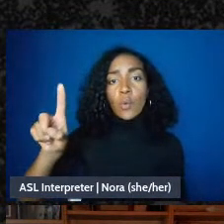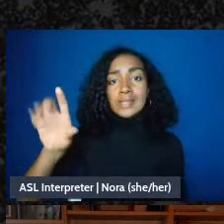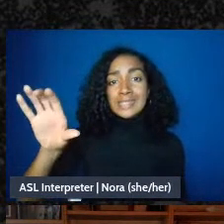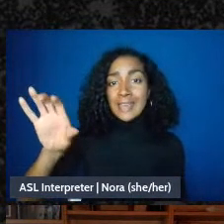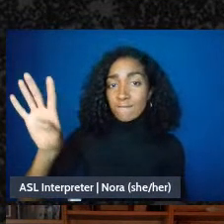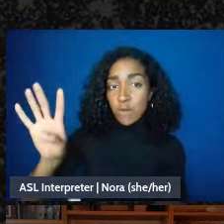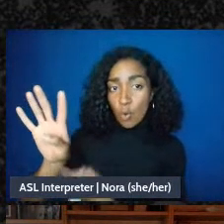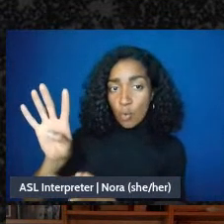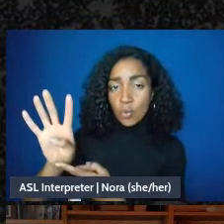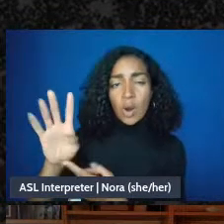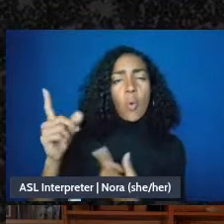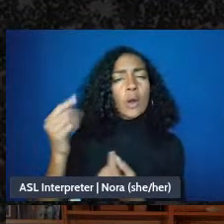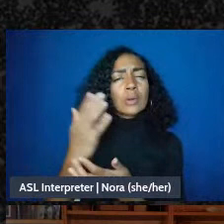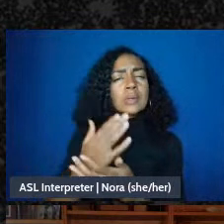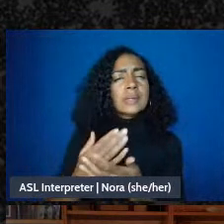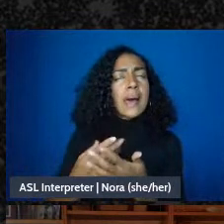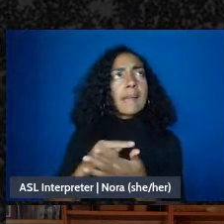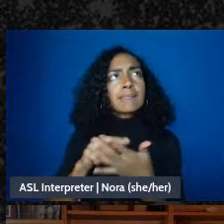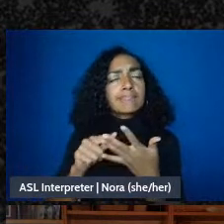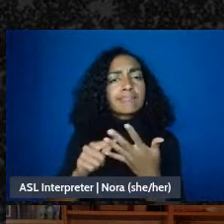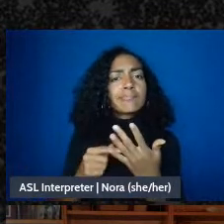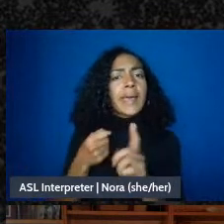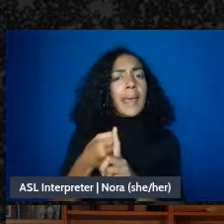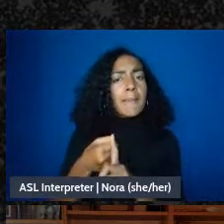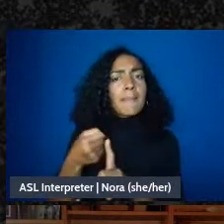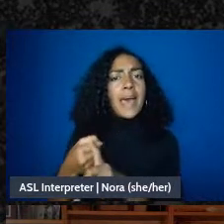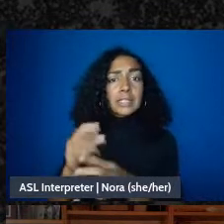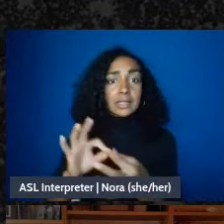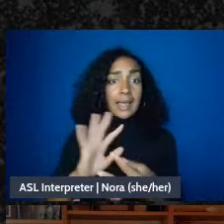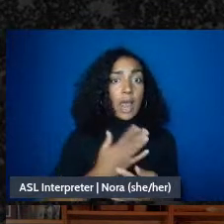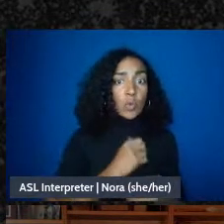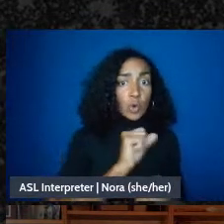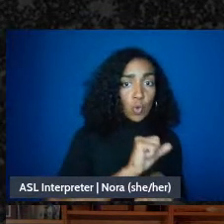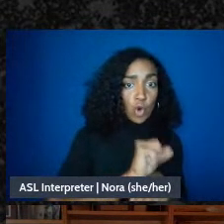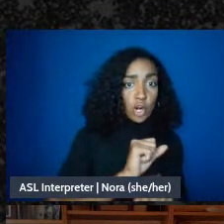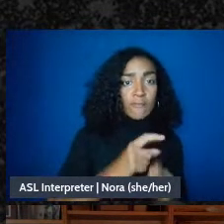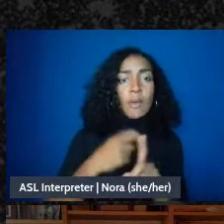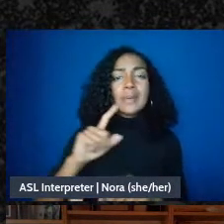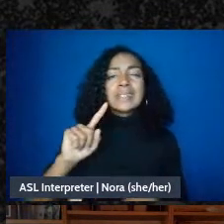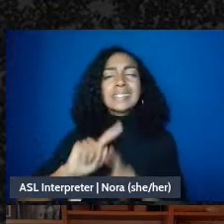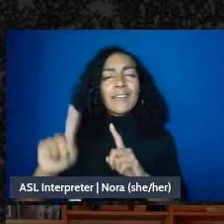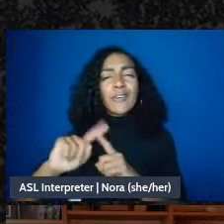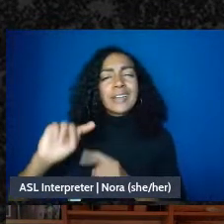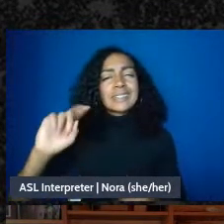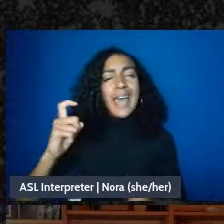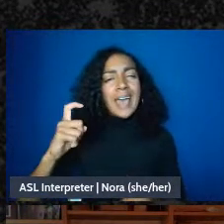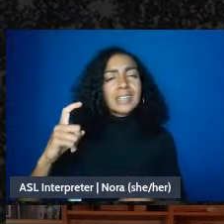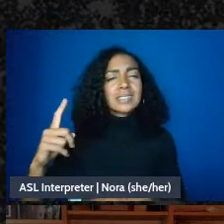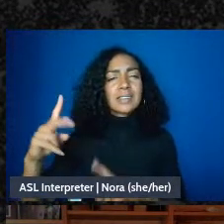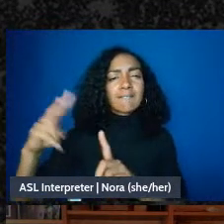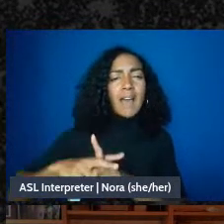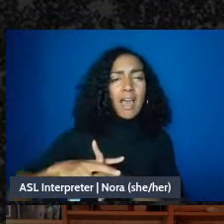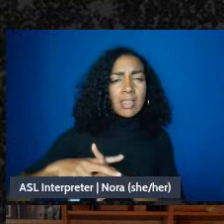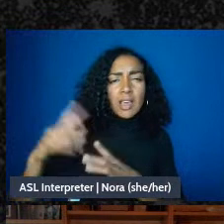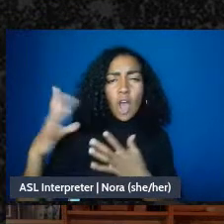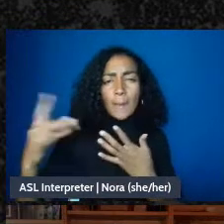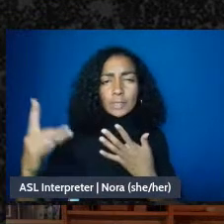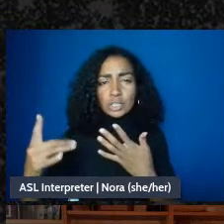implications on the work from tax from different tax filing options? What is easiest in terms of